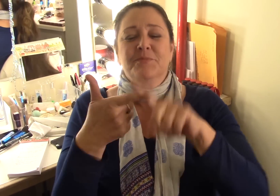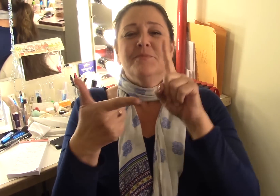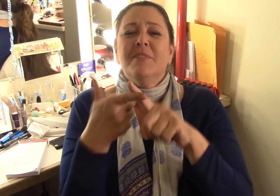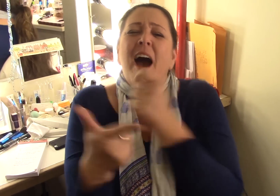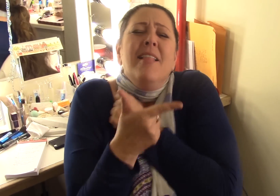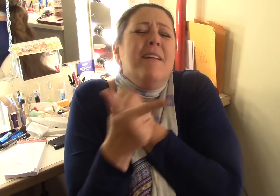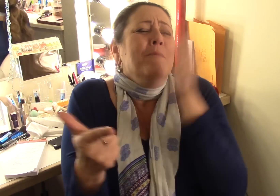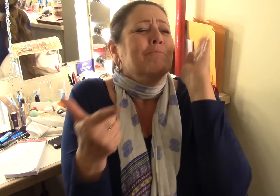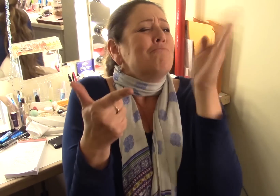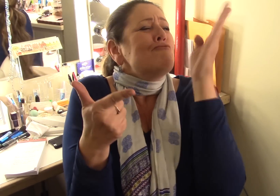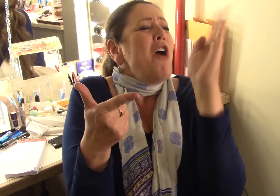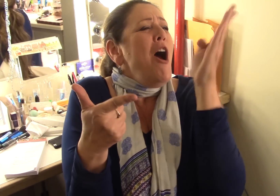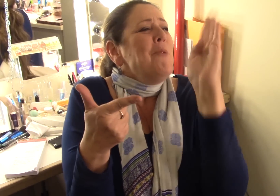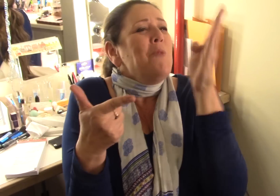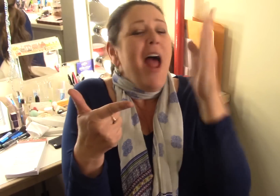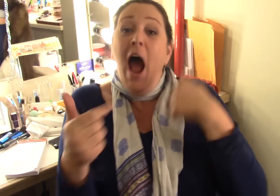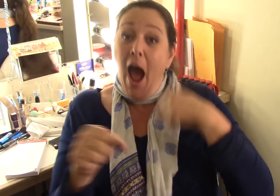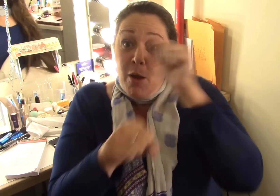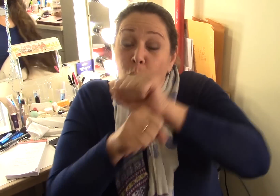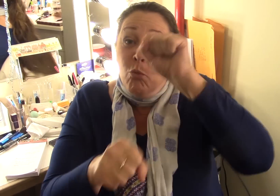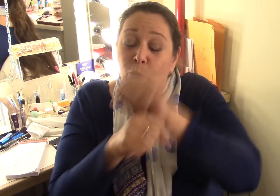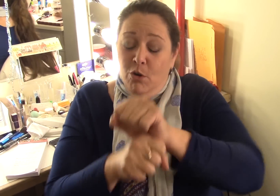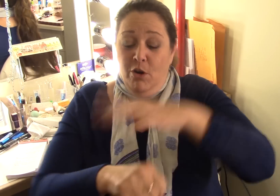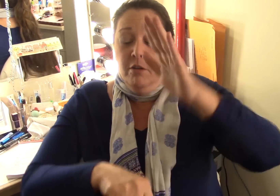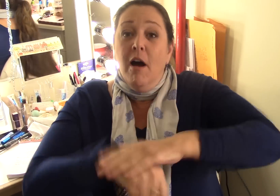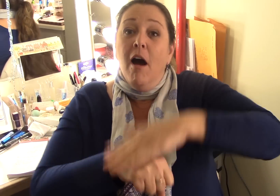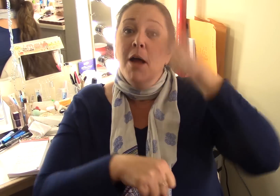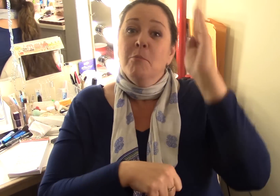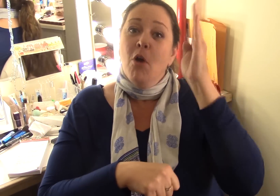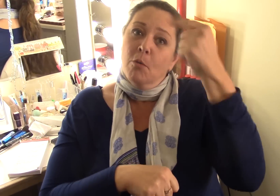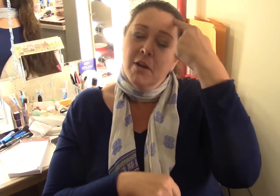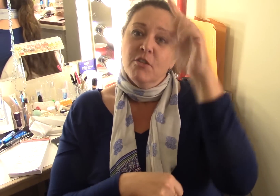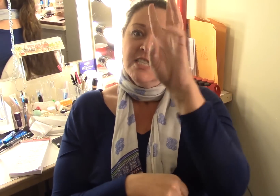life, I love Broadway and working on Broadway for six years